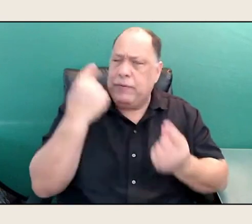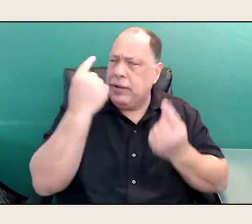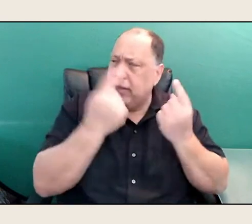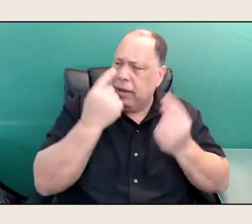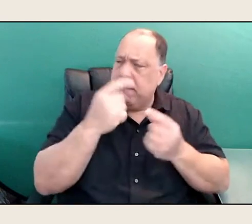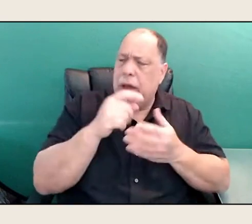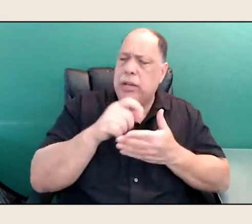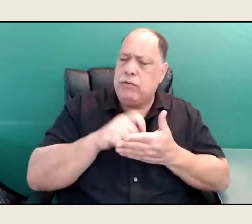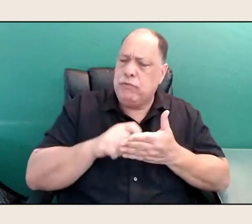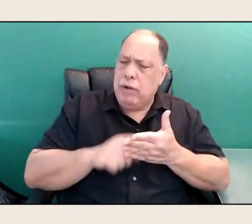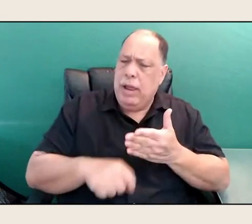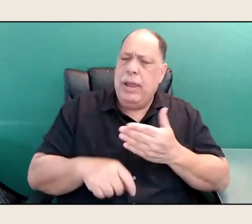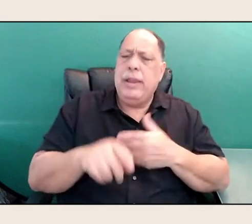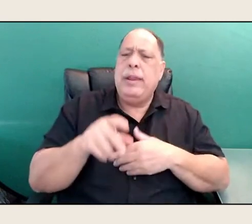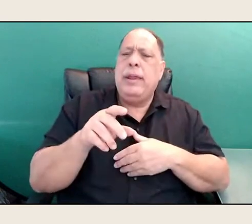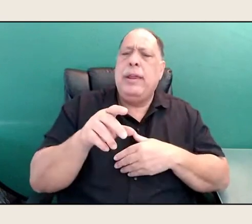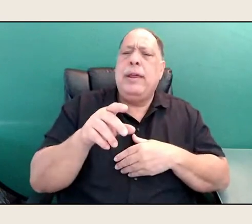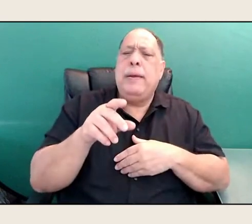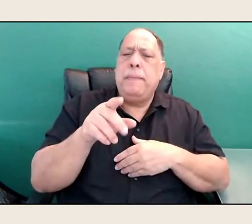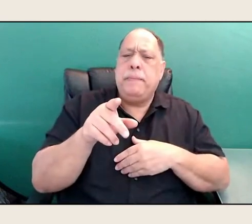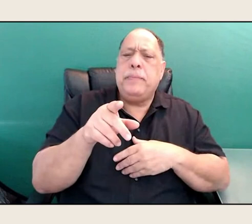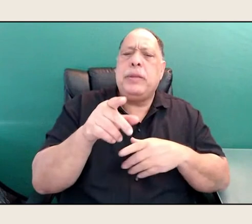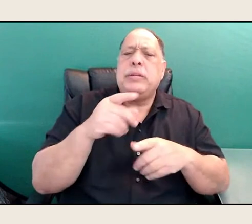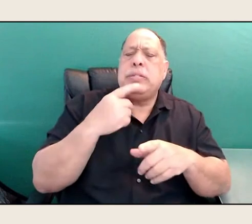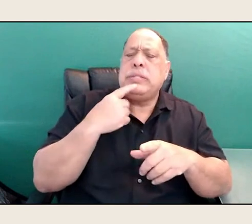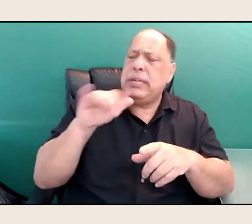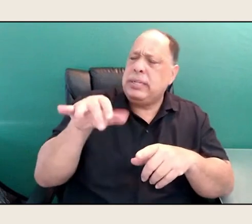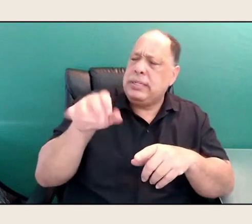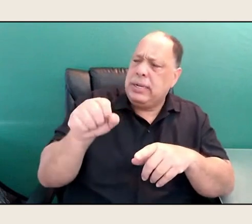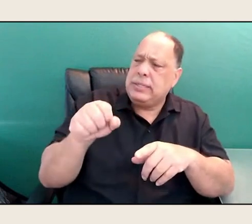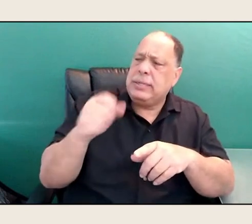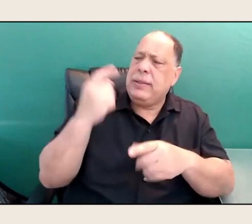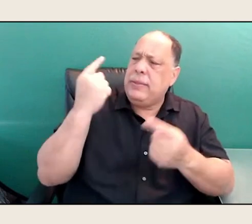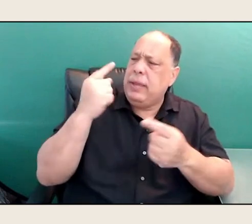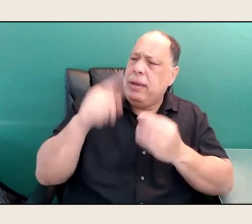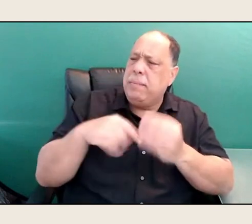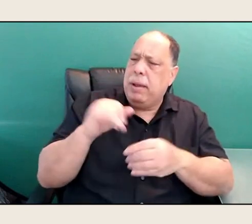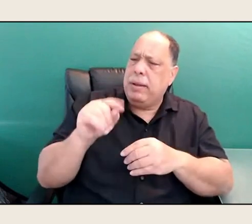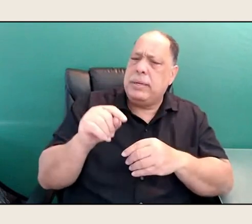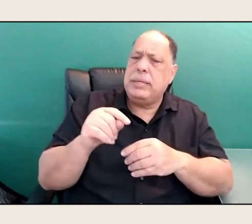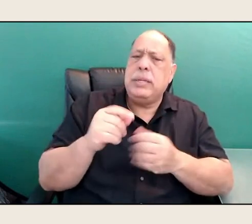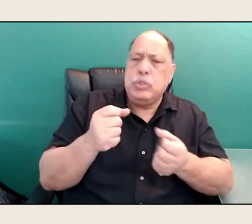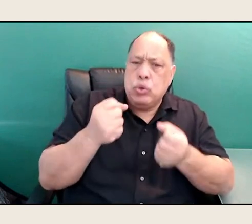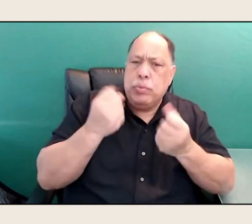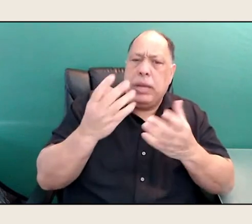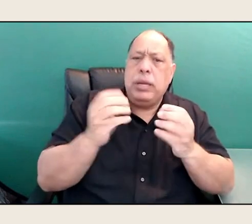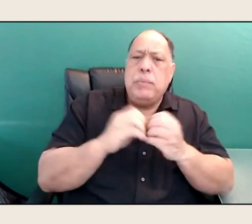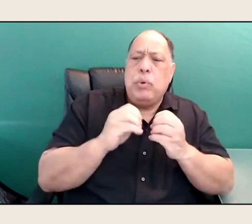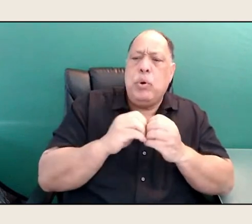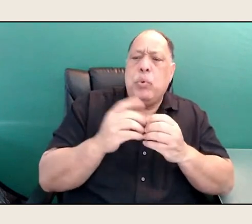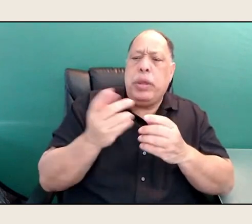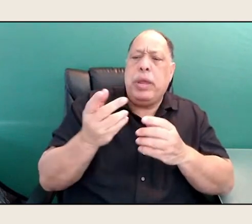and I'll ask you. - I need to write about it. Yeah, there are so many more, so we can come back to it.